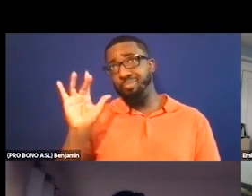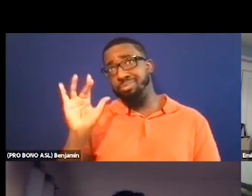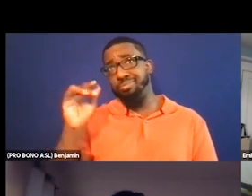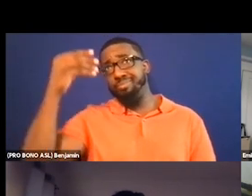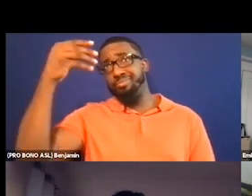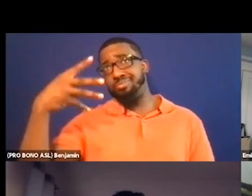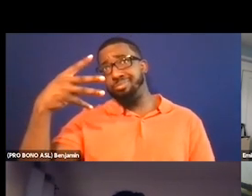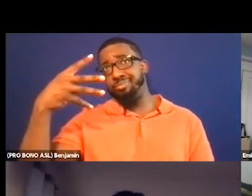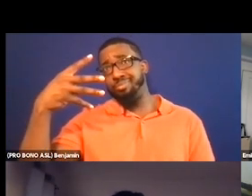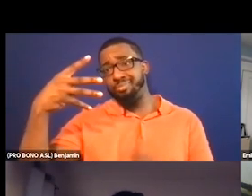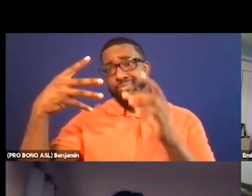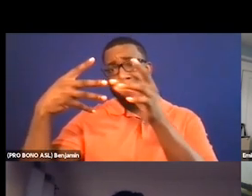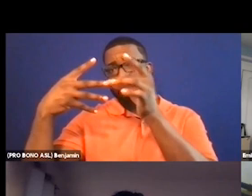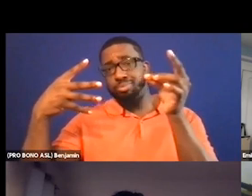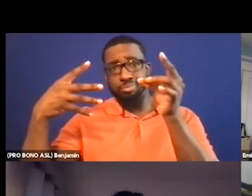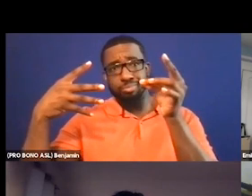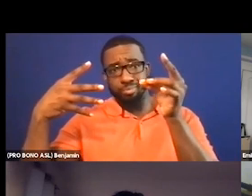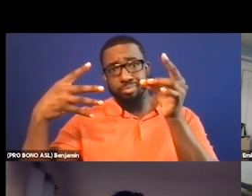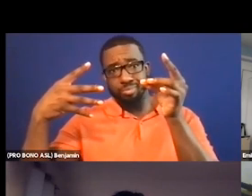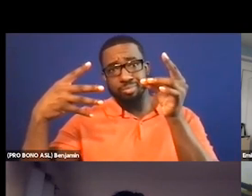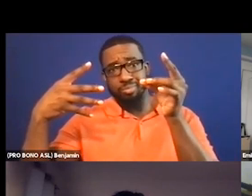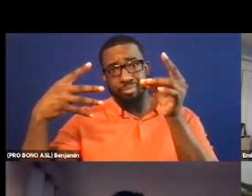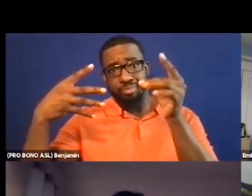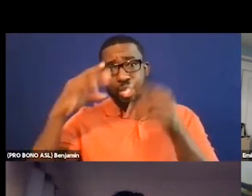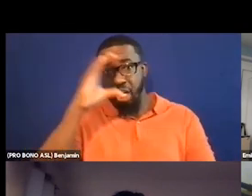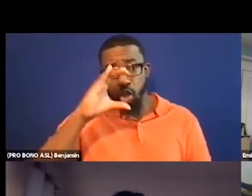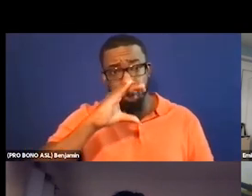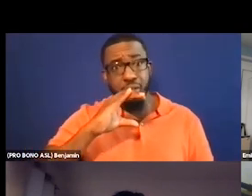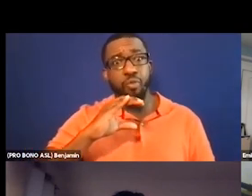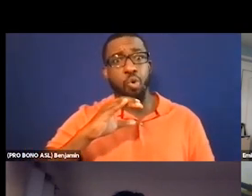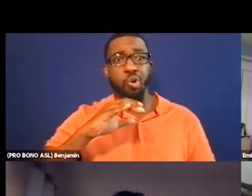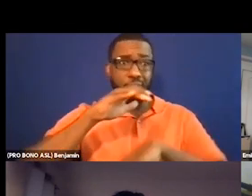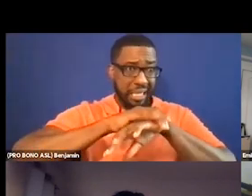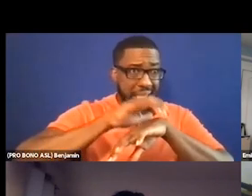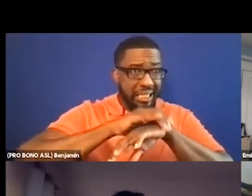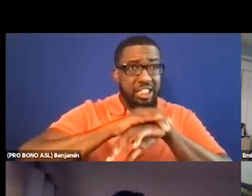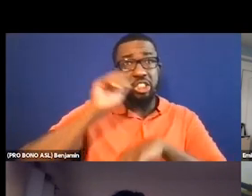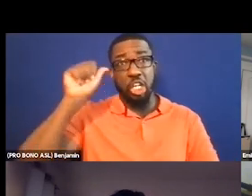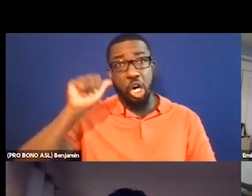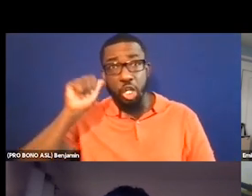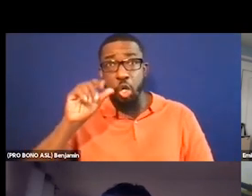If you go to the language selection of that film and look for English audio description, you'll have a bunch of examples.